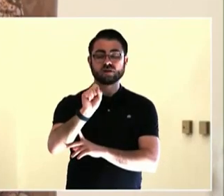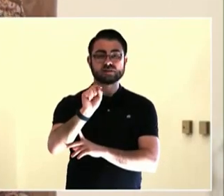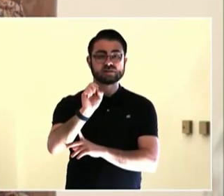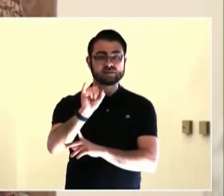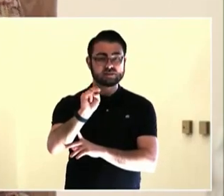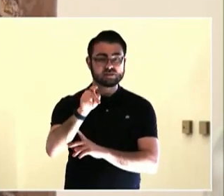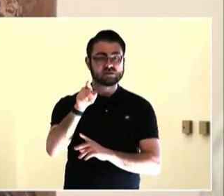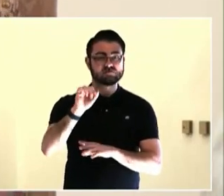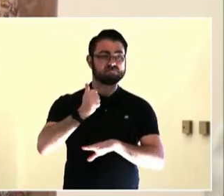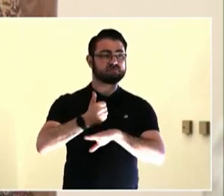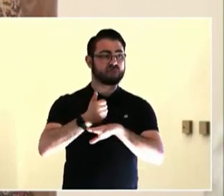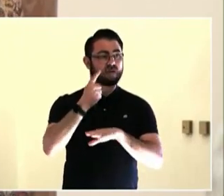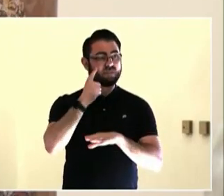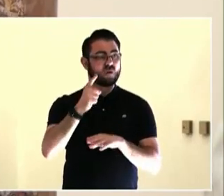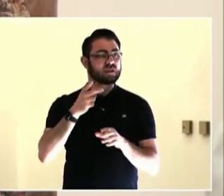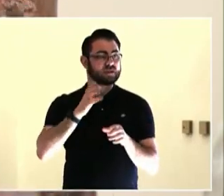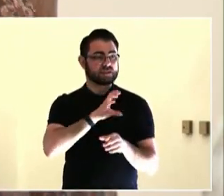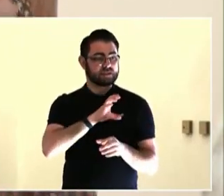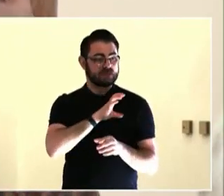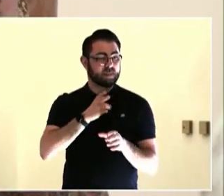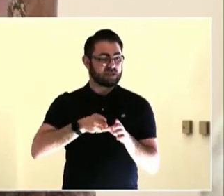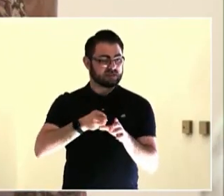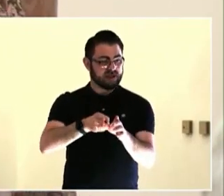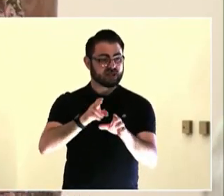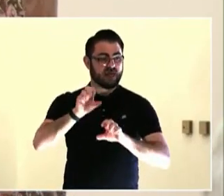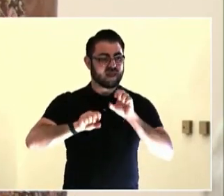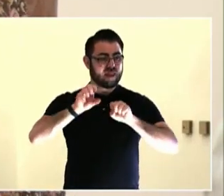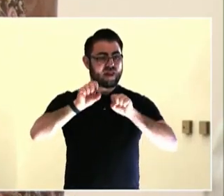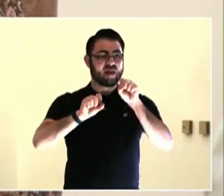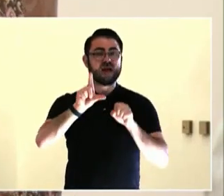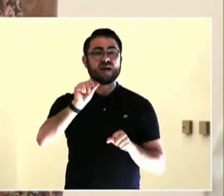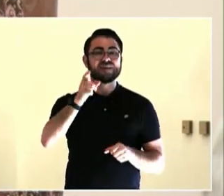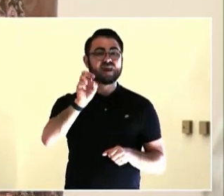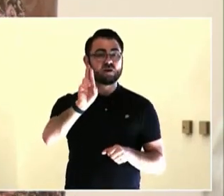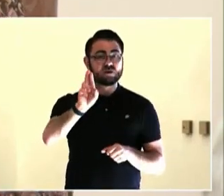And I'm pretty sure we were some of the first people showing up